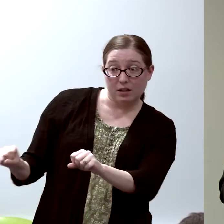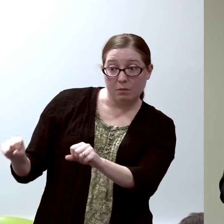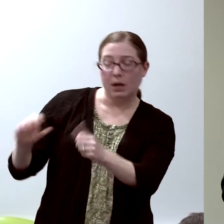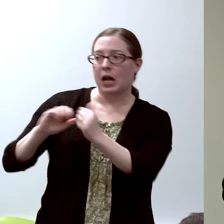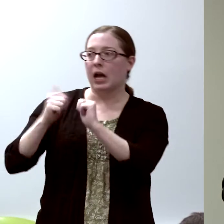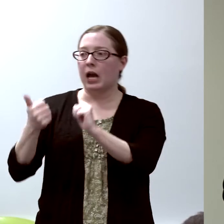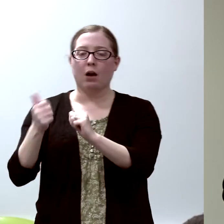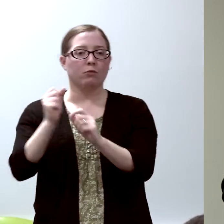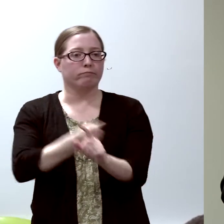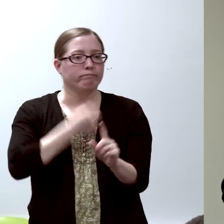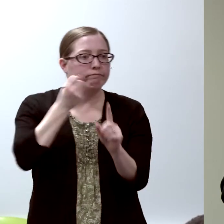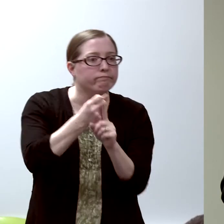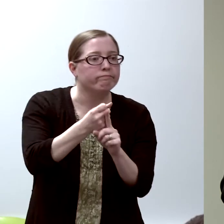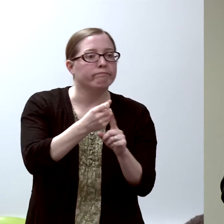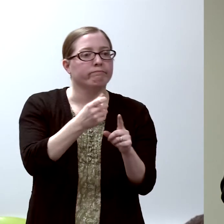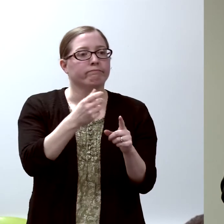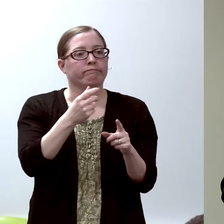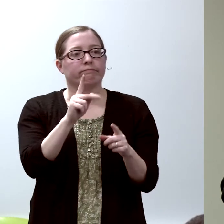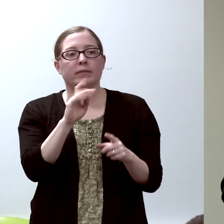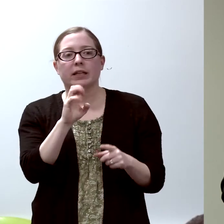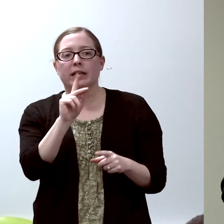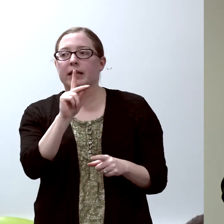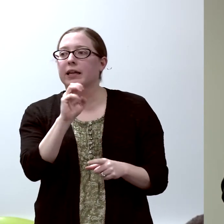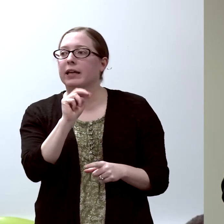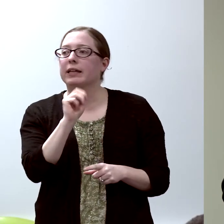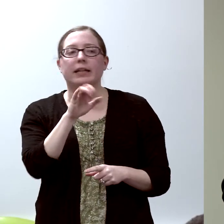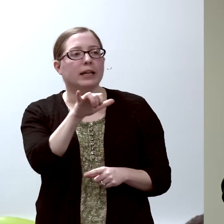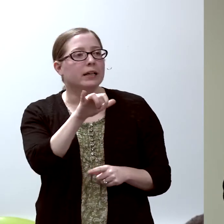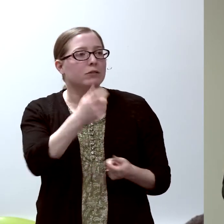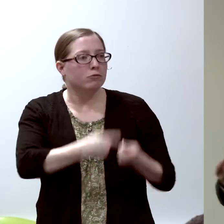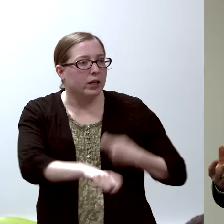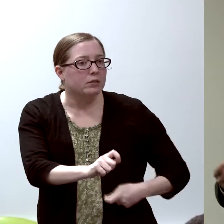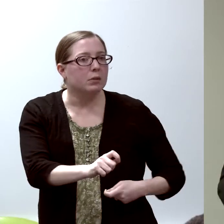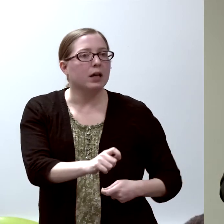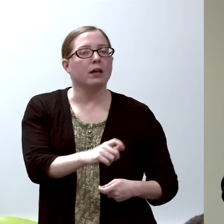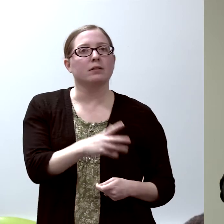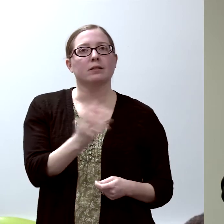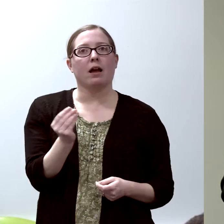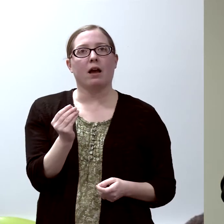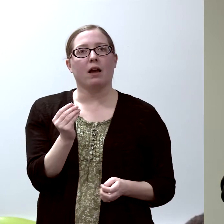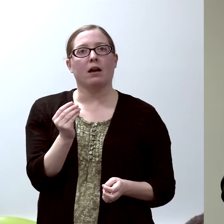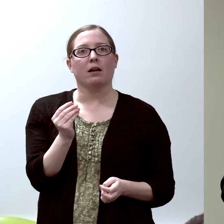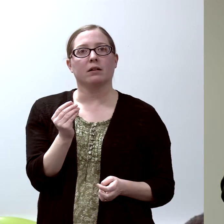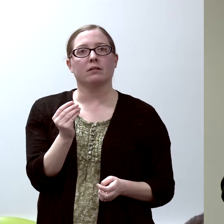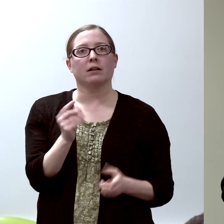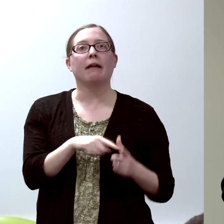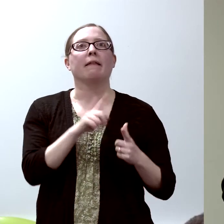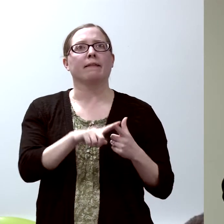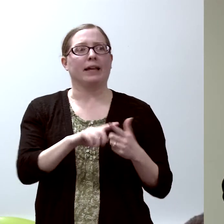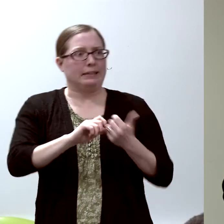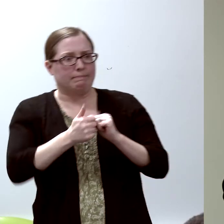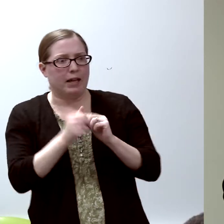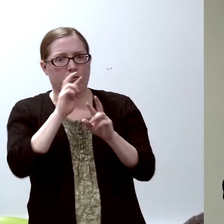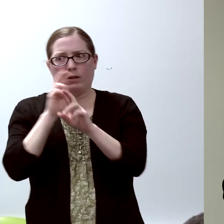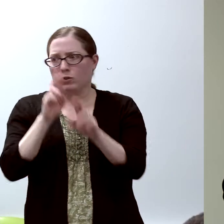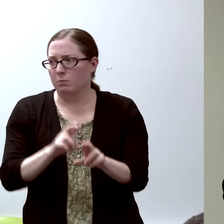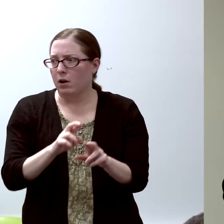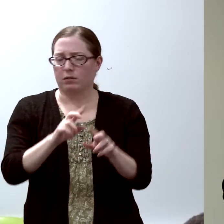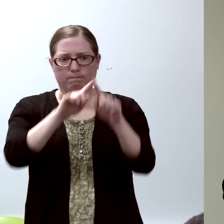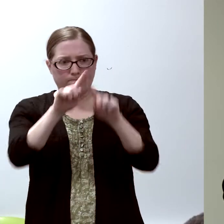attack kidney transplants and also, then, respond in various ways